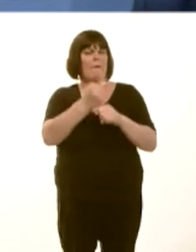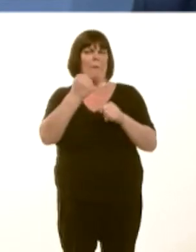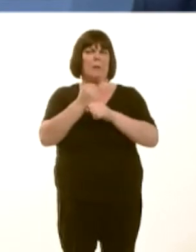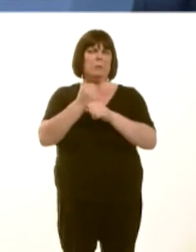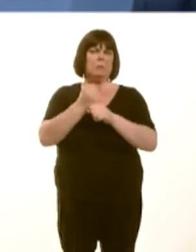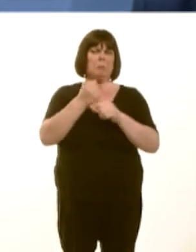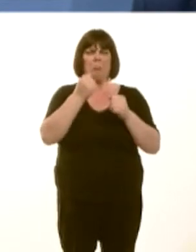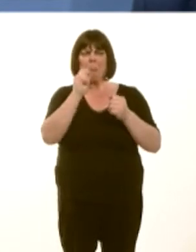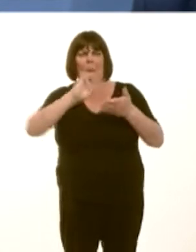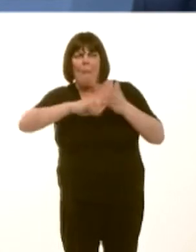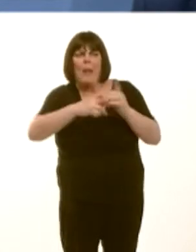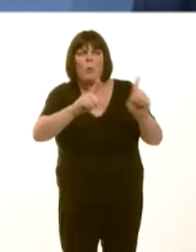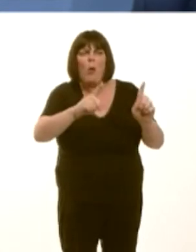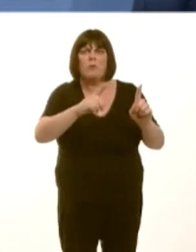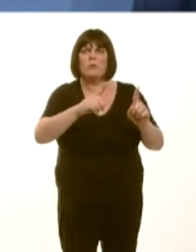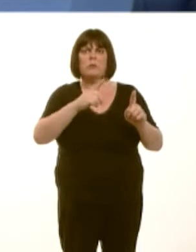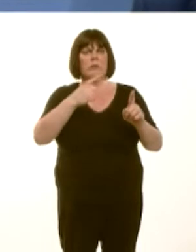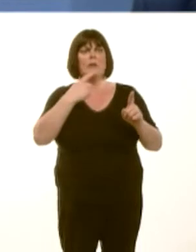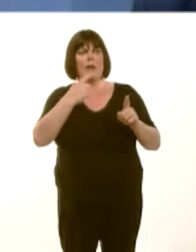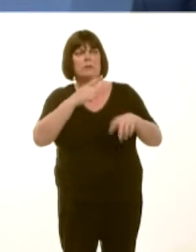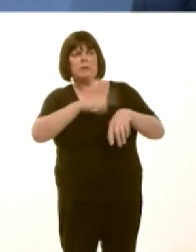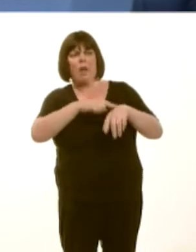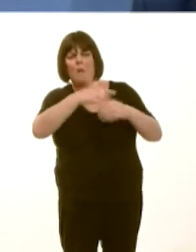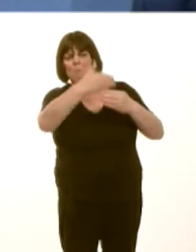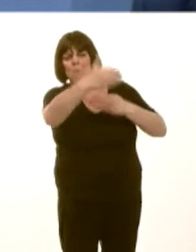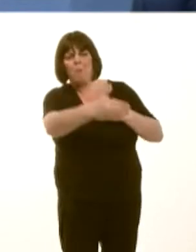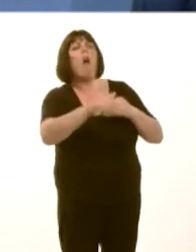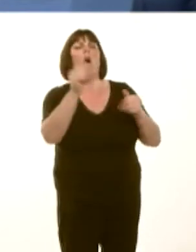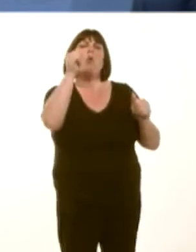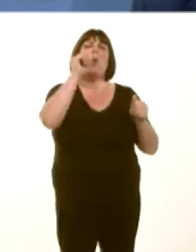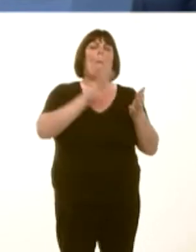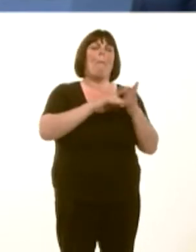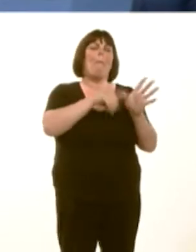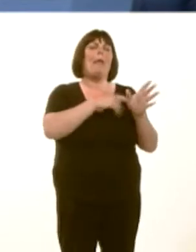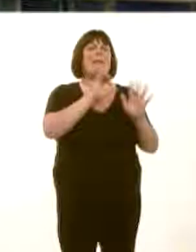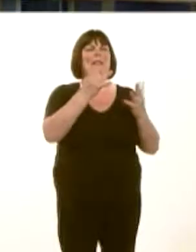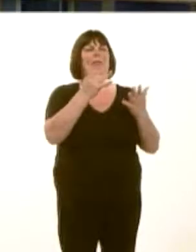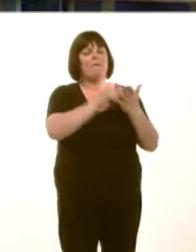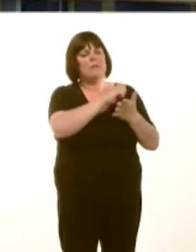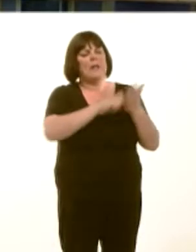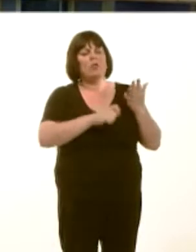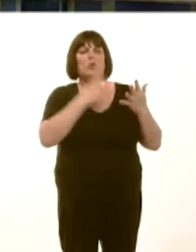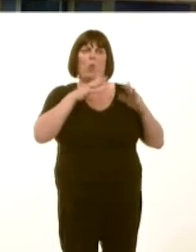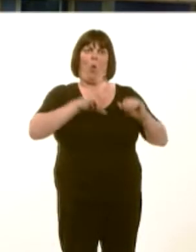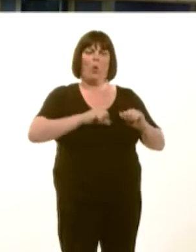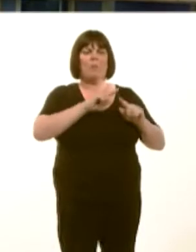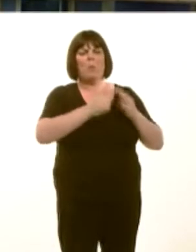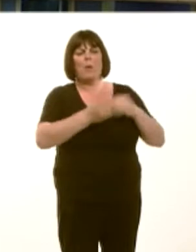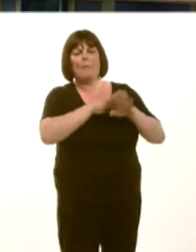are we talking about in terms of making those representations, obviously after 7 May, next week? Carwyn Jones: Well, there is a difficulty that exists in Wales and, indeed, I think